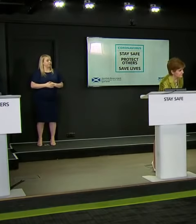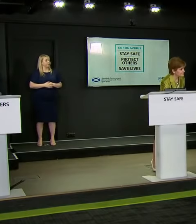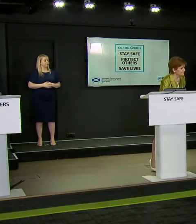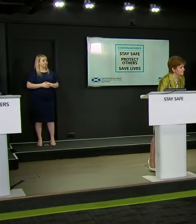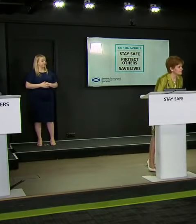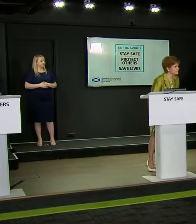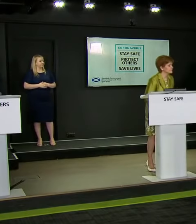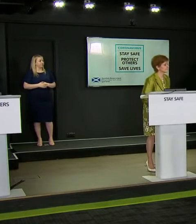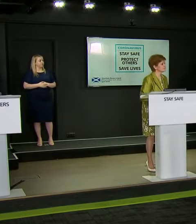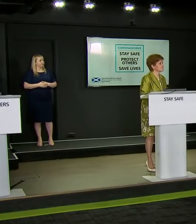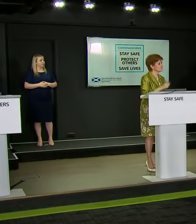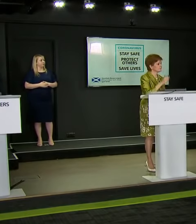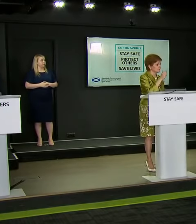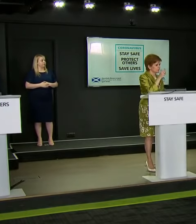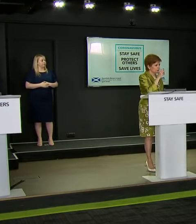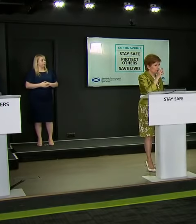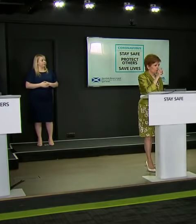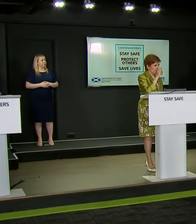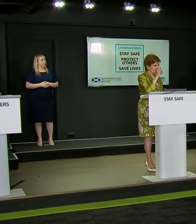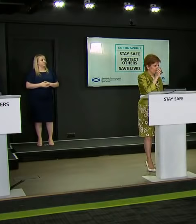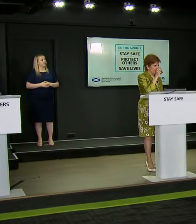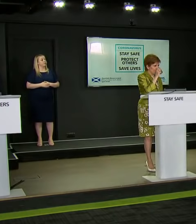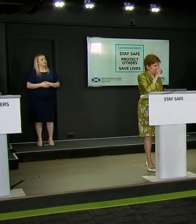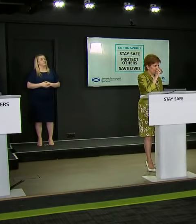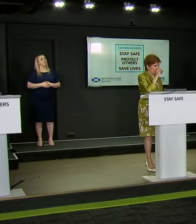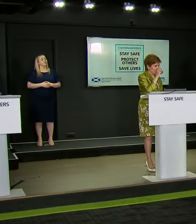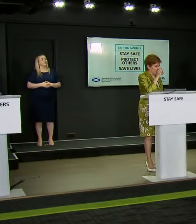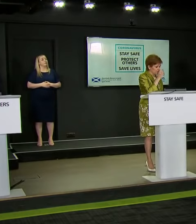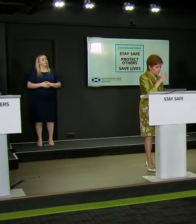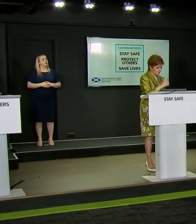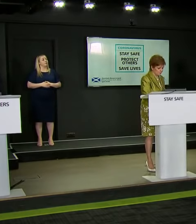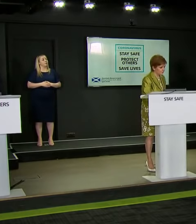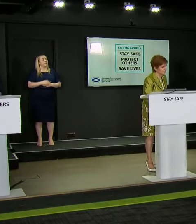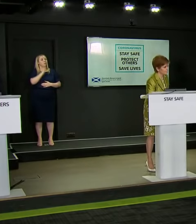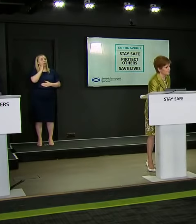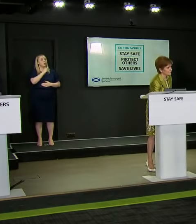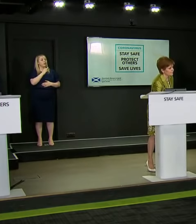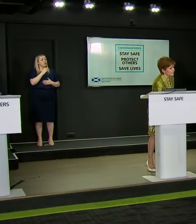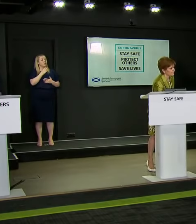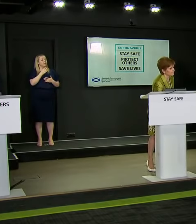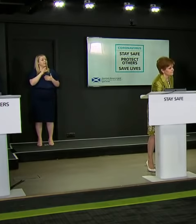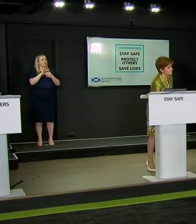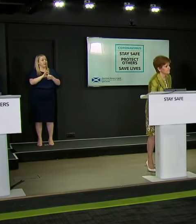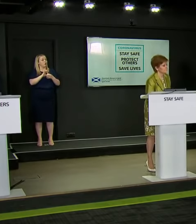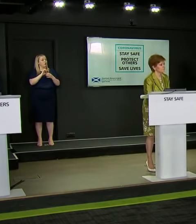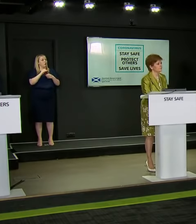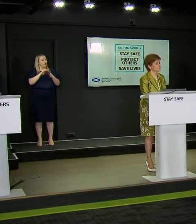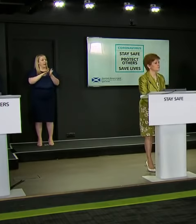If i can ask about the exam results, do you think some of the anxiety around the results